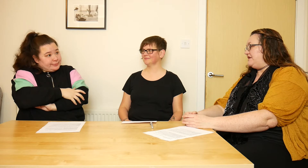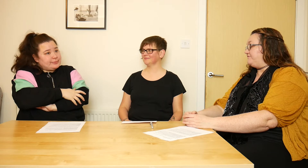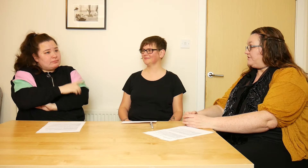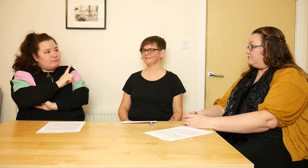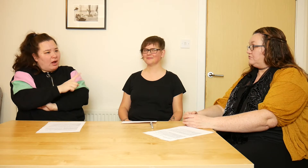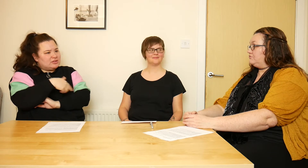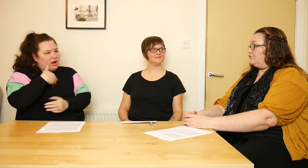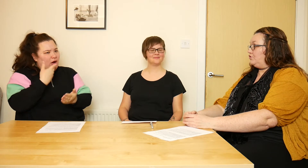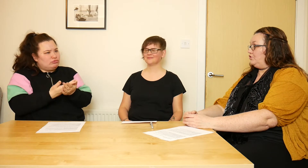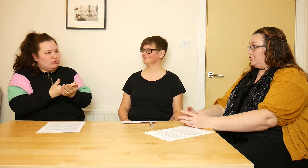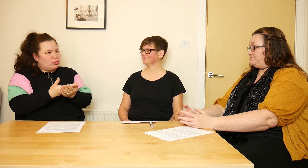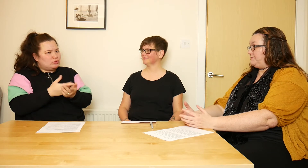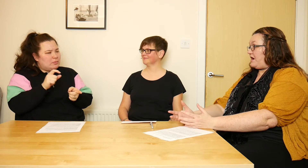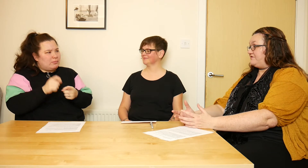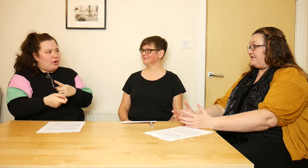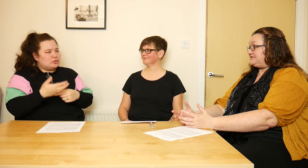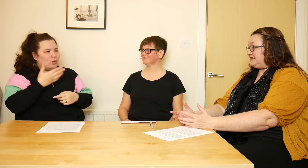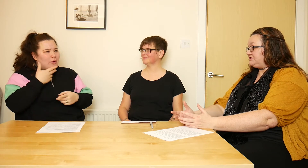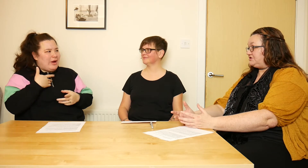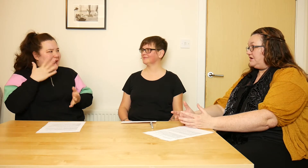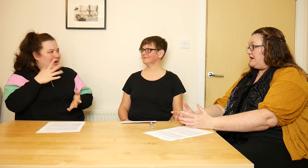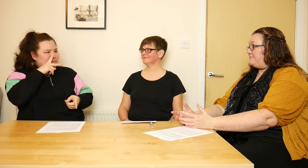and it felt good being part of that session.